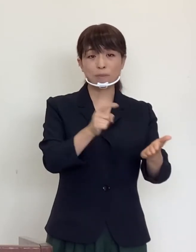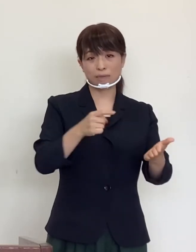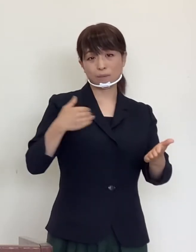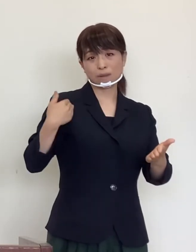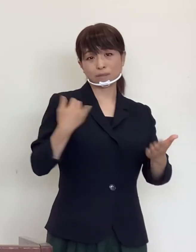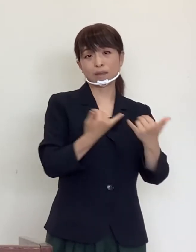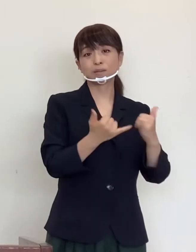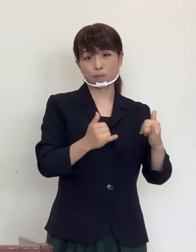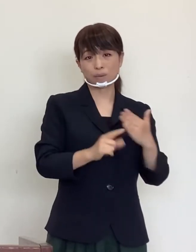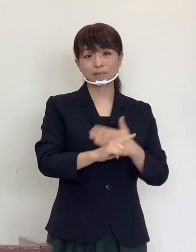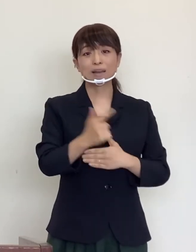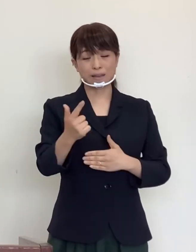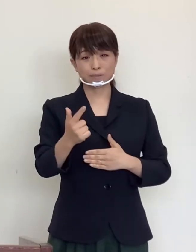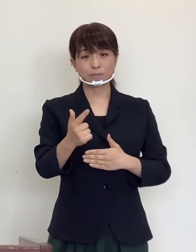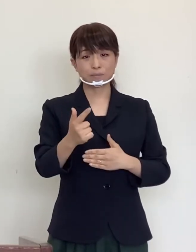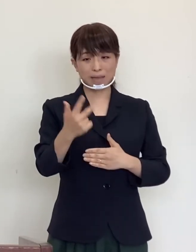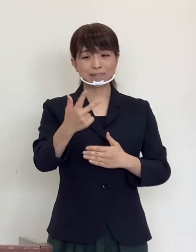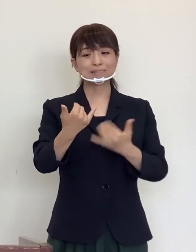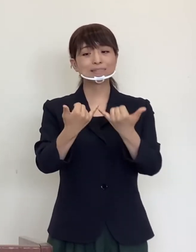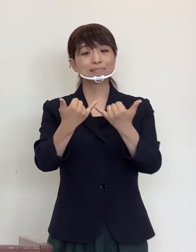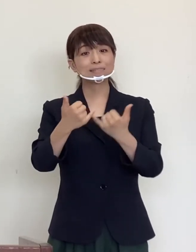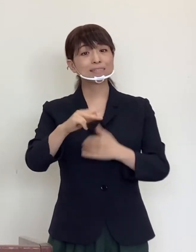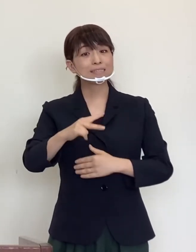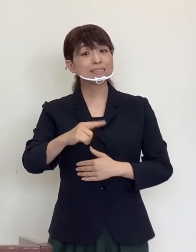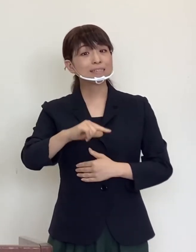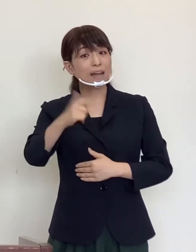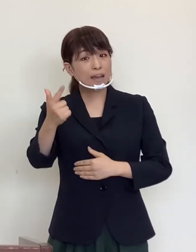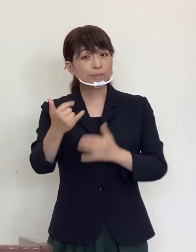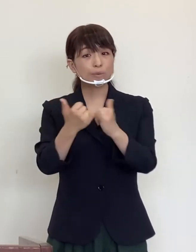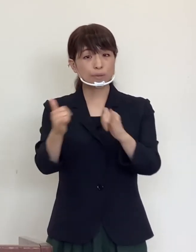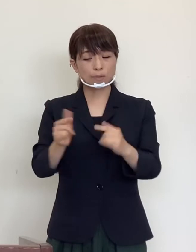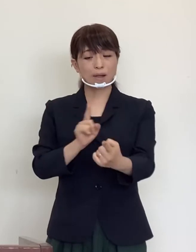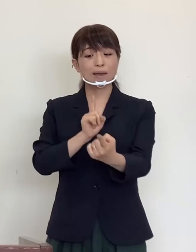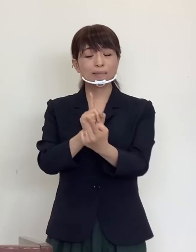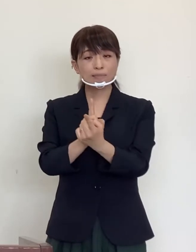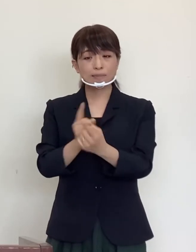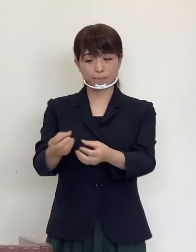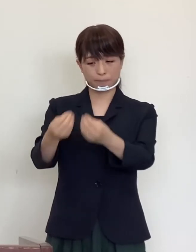the infections occurred through contact with people from outside of the city.